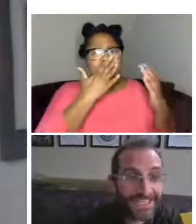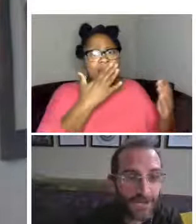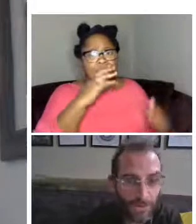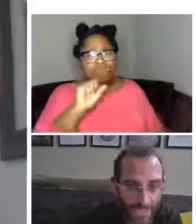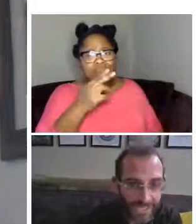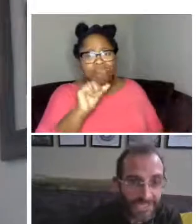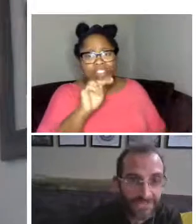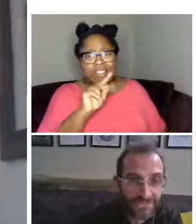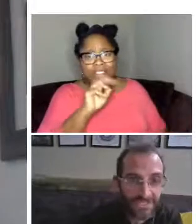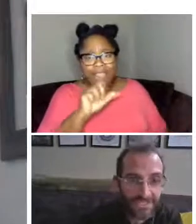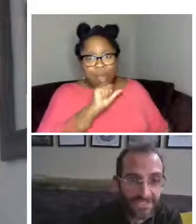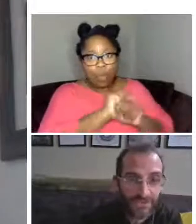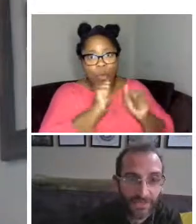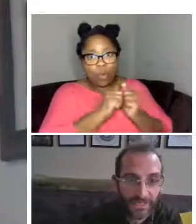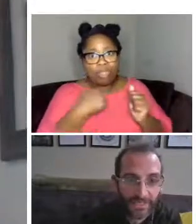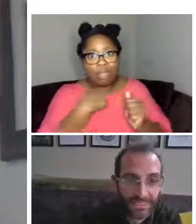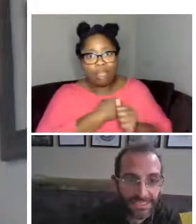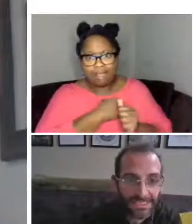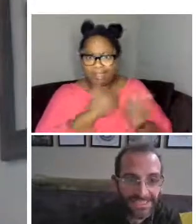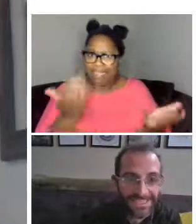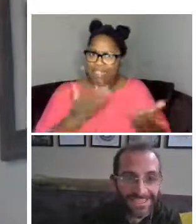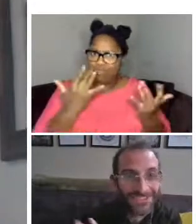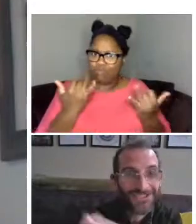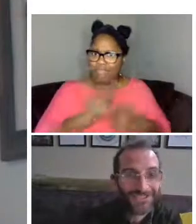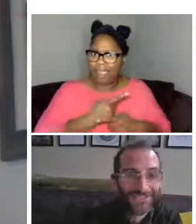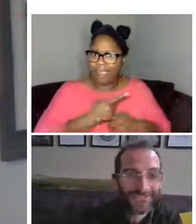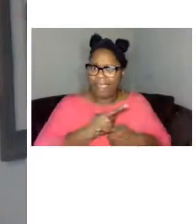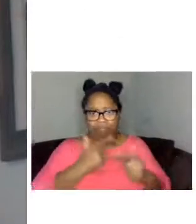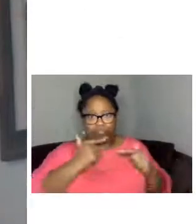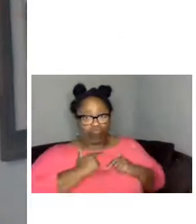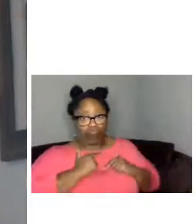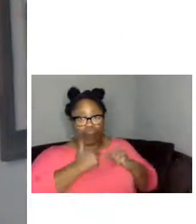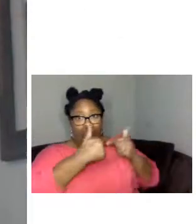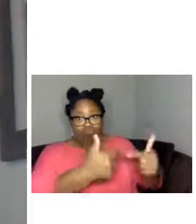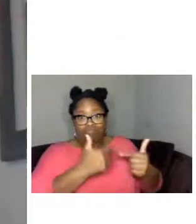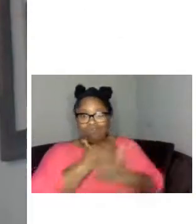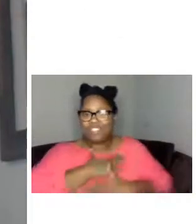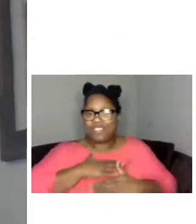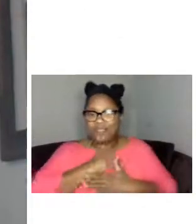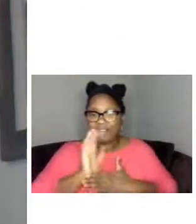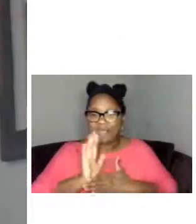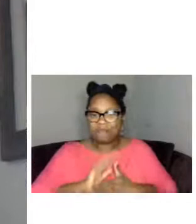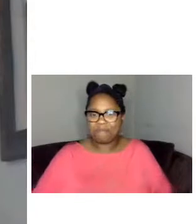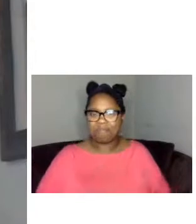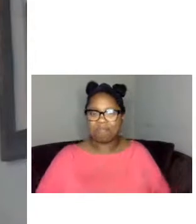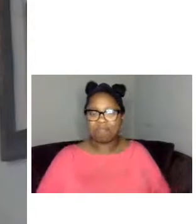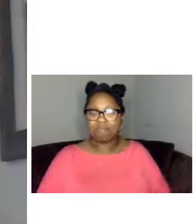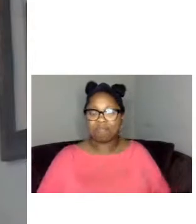today and i will hand it over all to you and uh enjoy good afternoon everyone